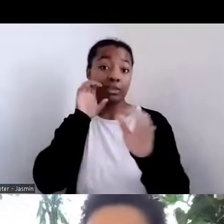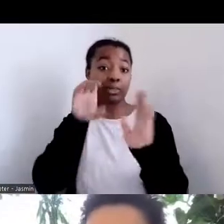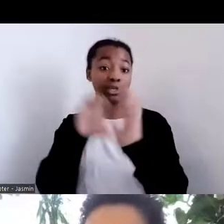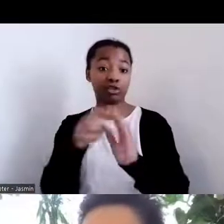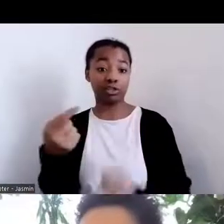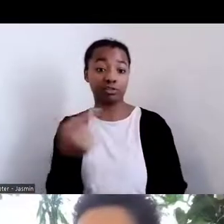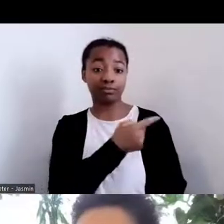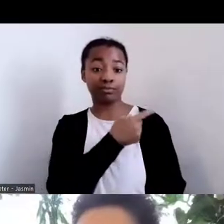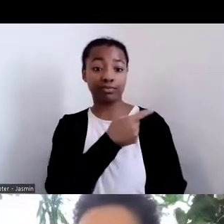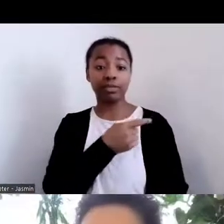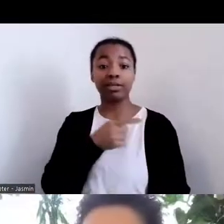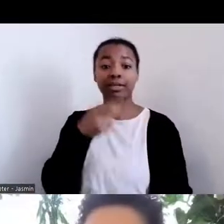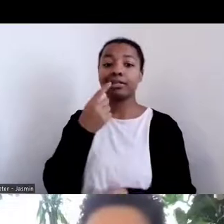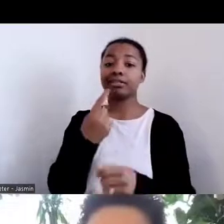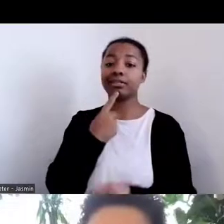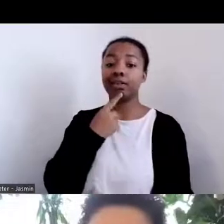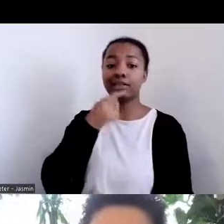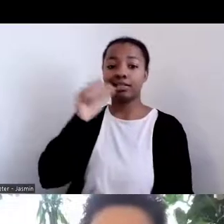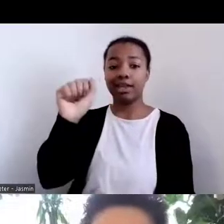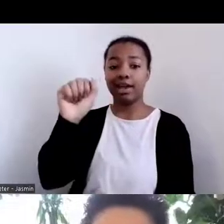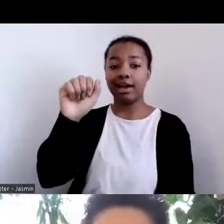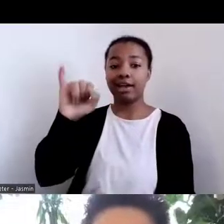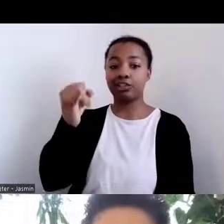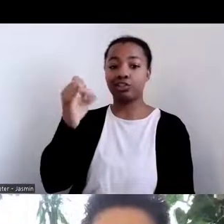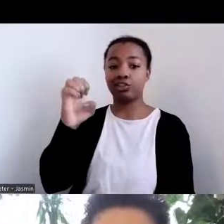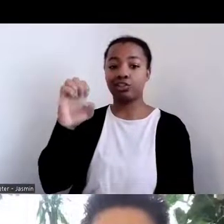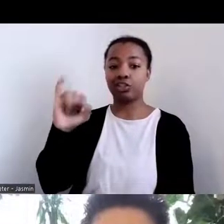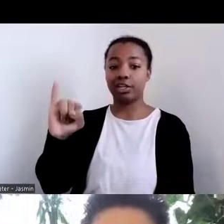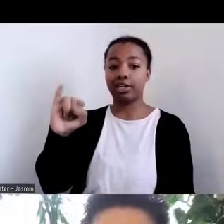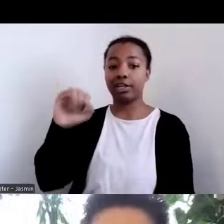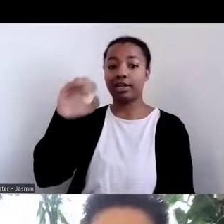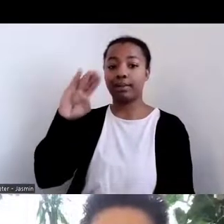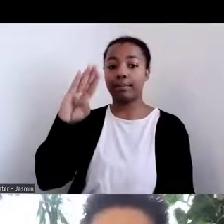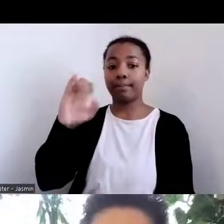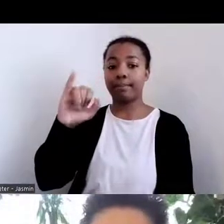means strong heart or heart strong. And our youth created this image here.